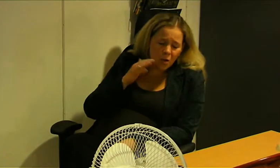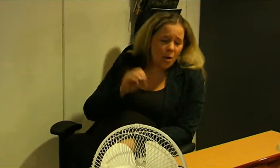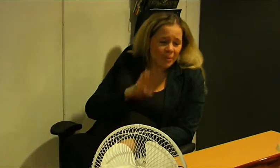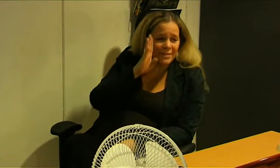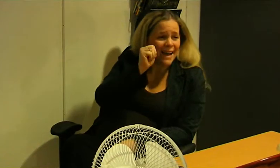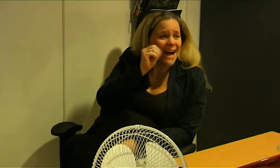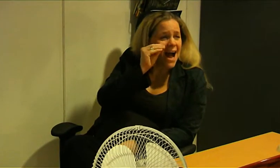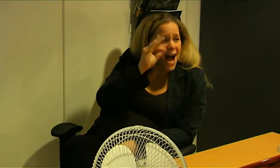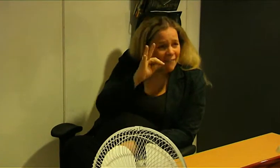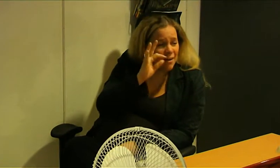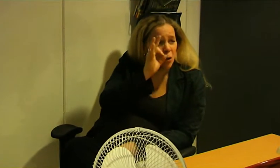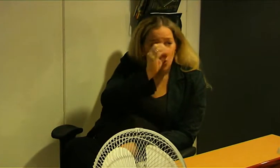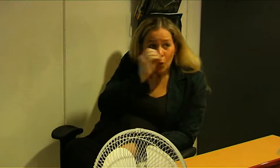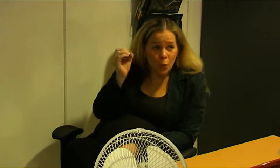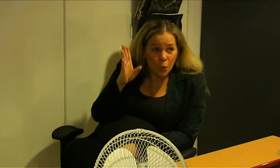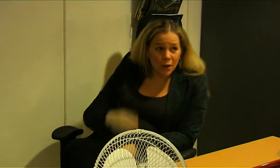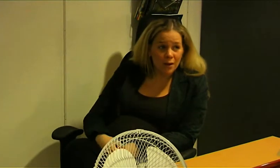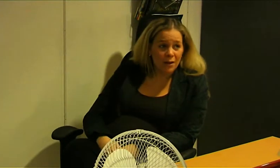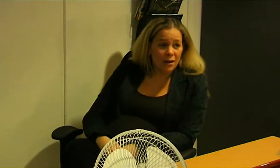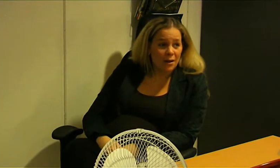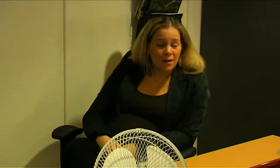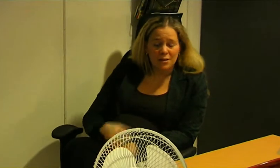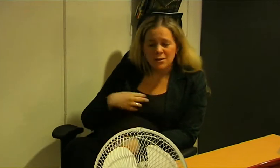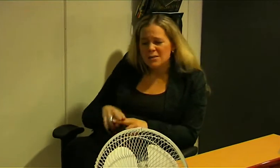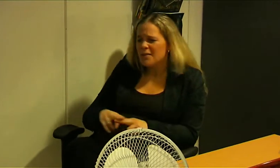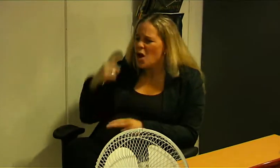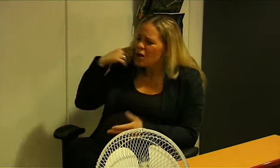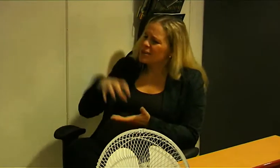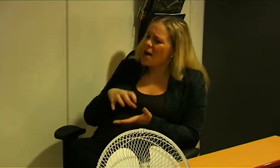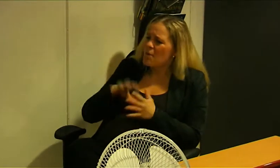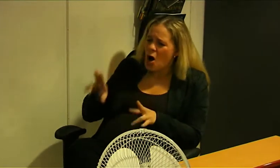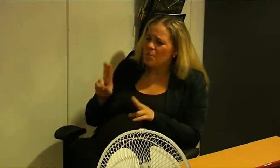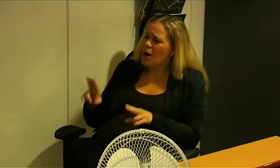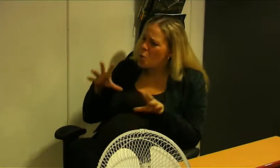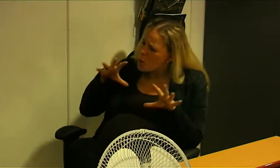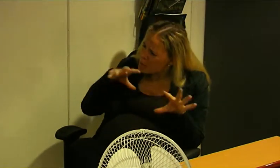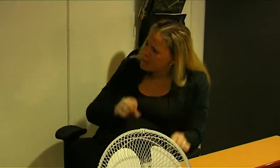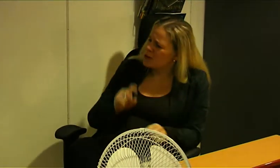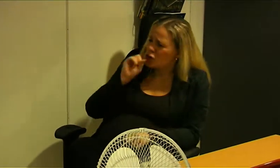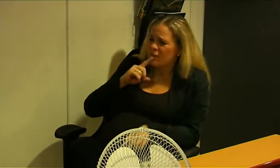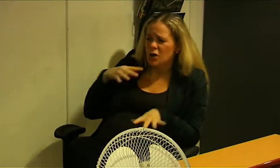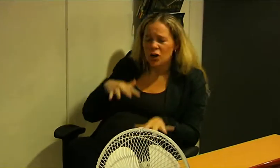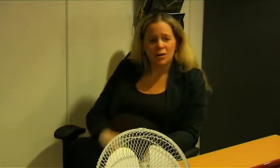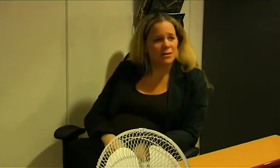D-E-A-F-H-O-O-D! The hearing soeciety has colonised the deaf movement.